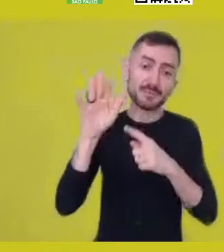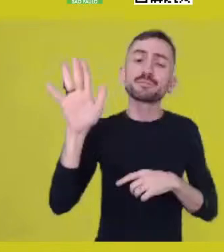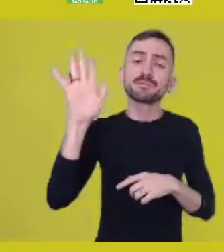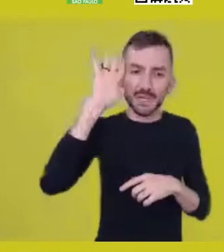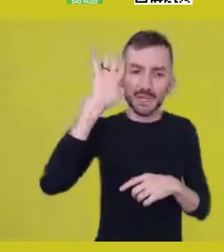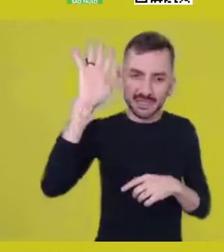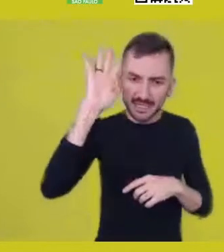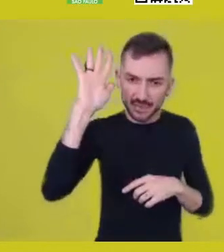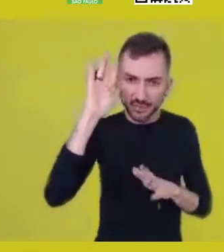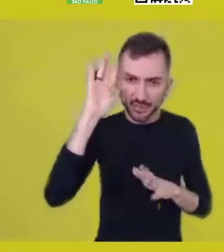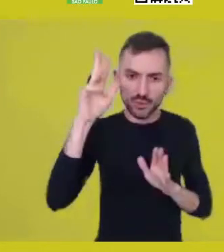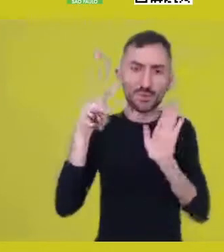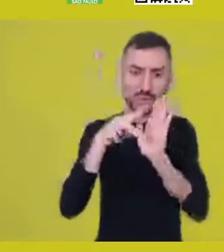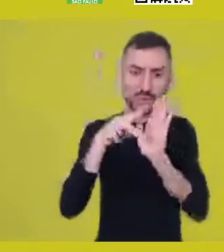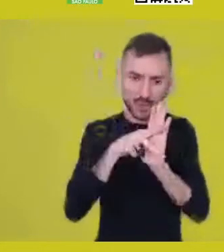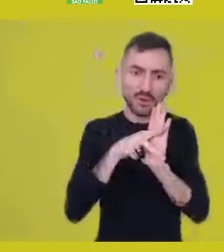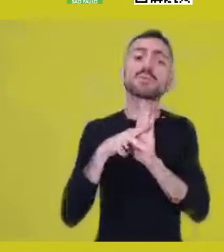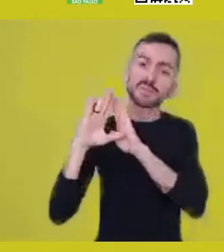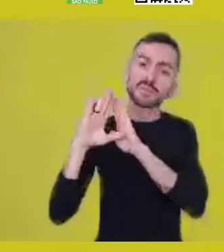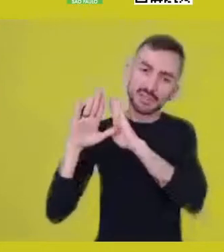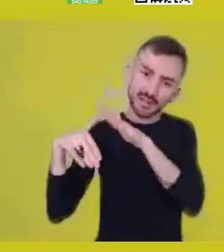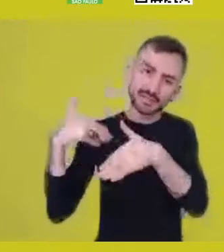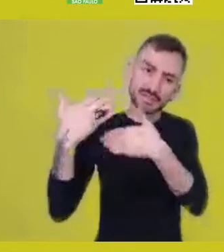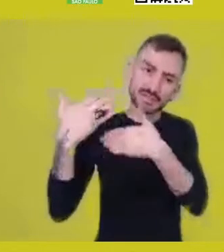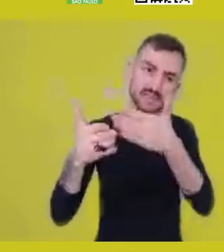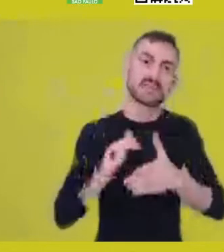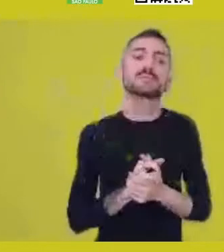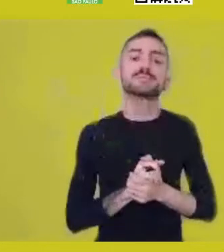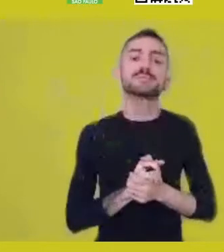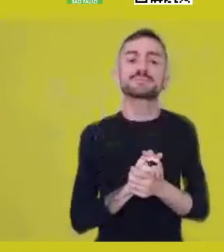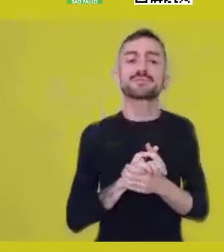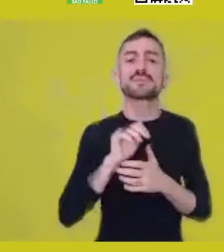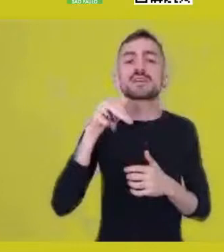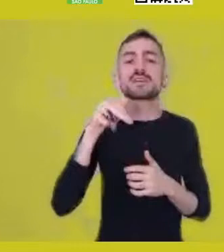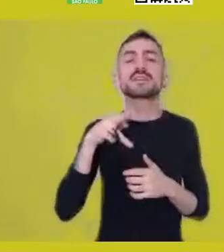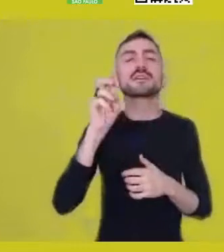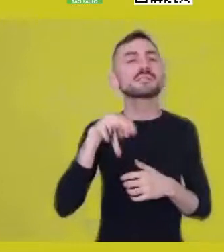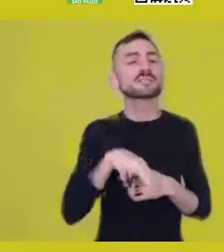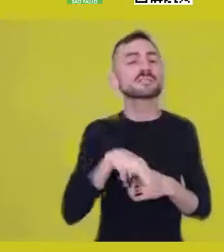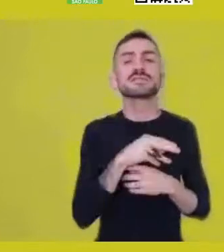a man of tradition, extremely delicate with words.